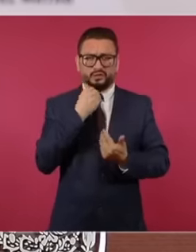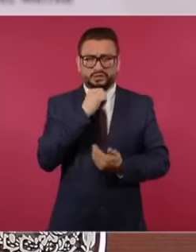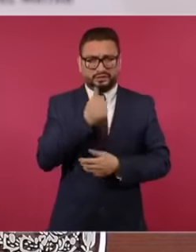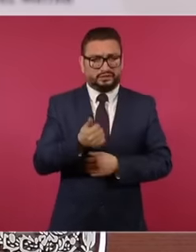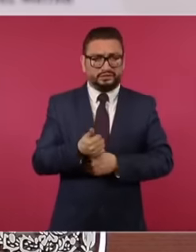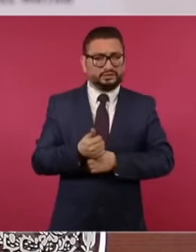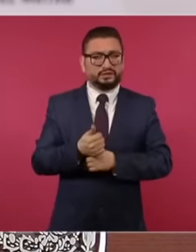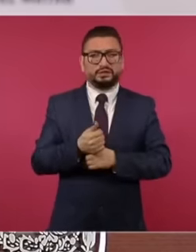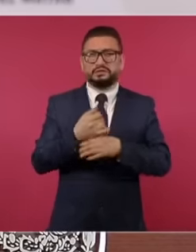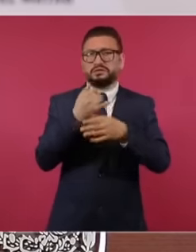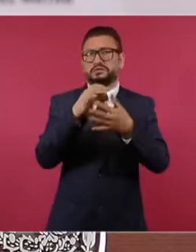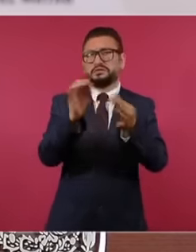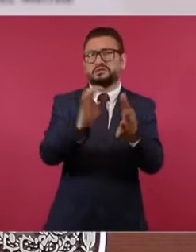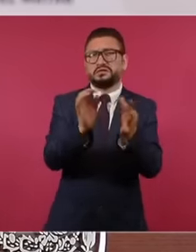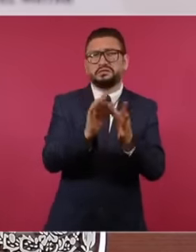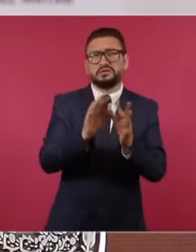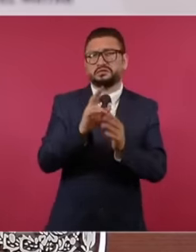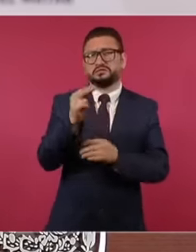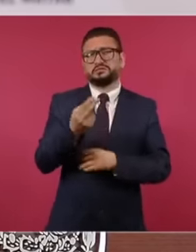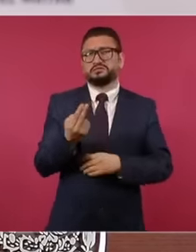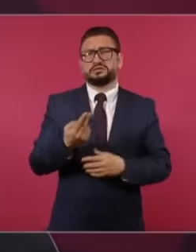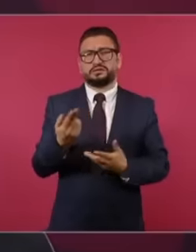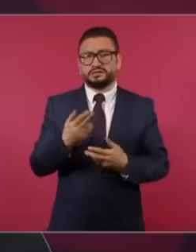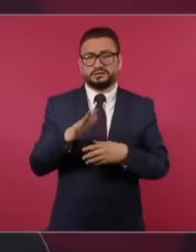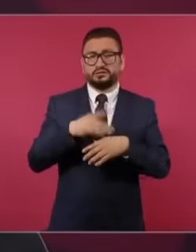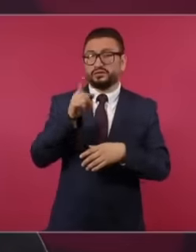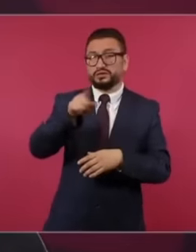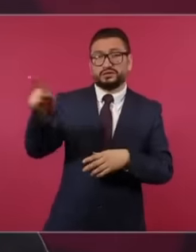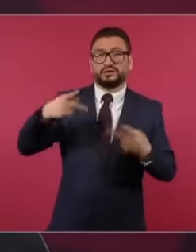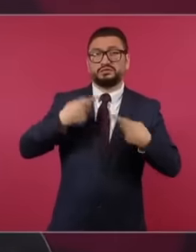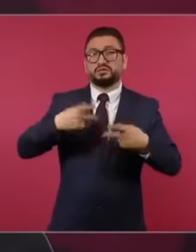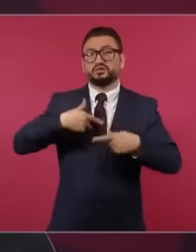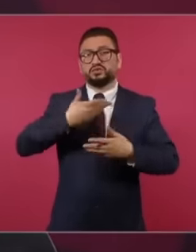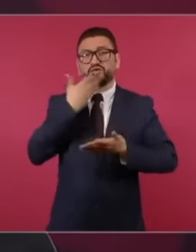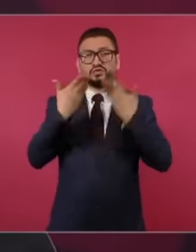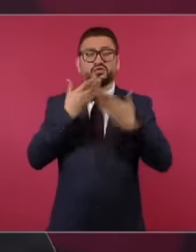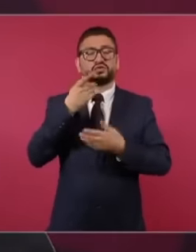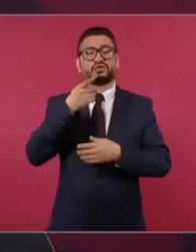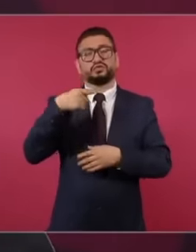give explanations to the people who dedicate themselves to slander and make